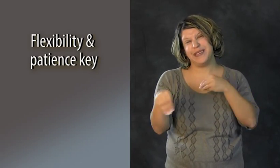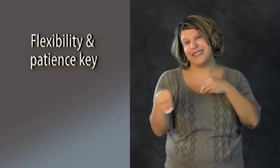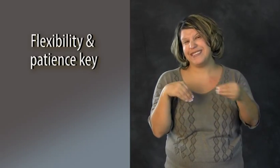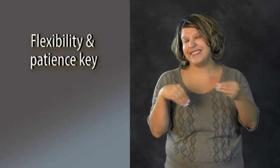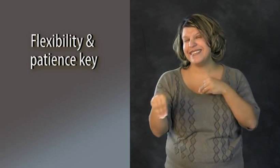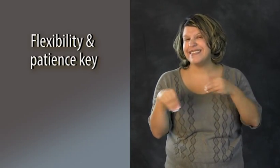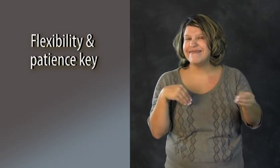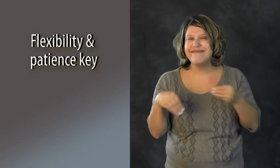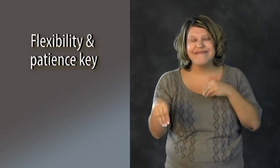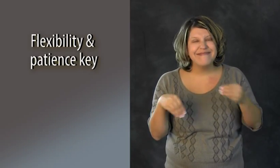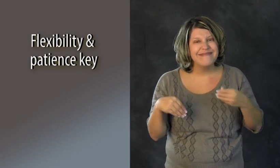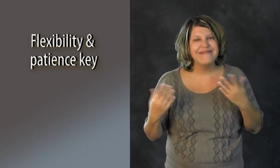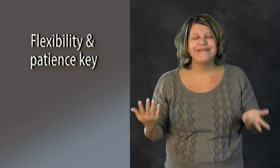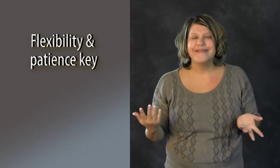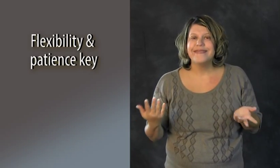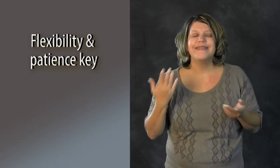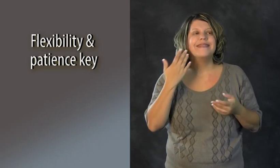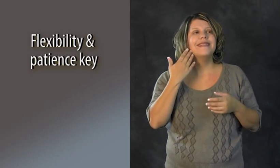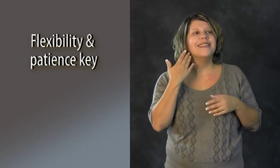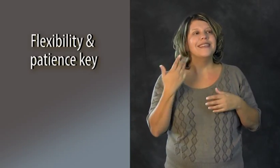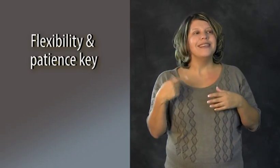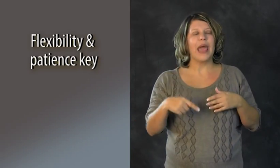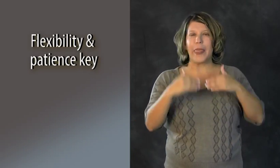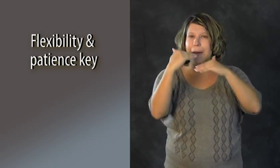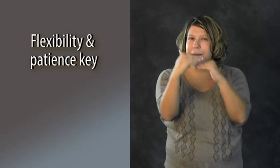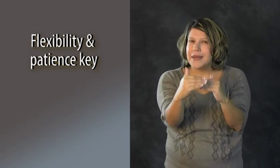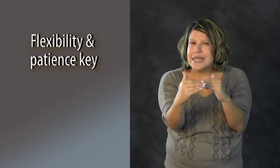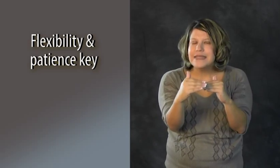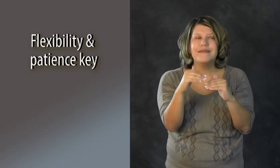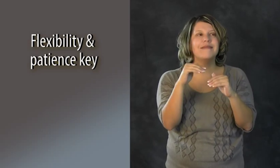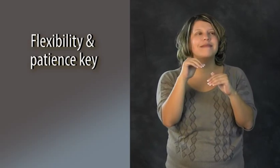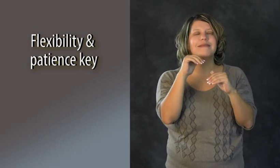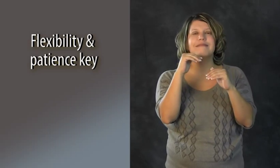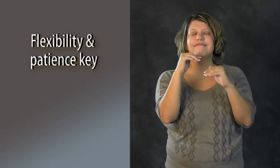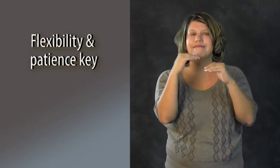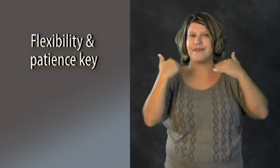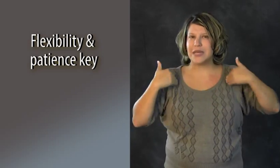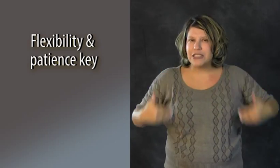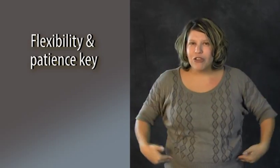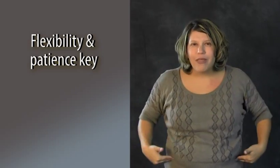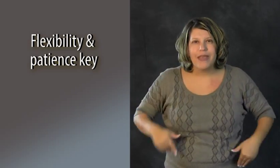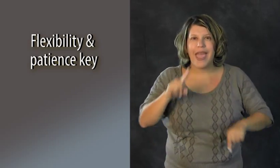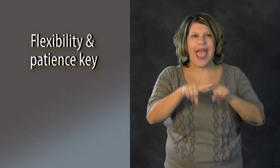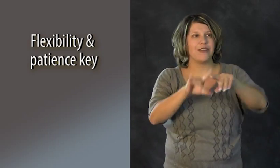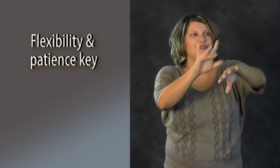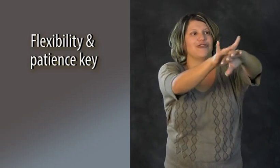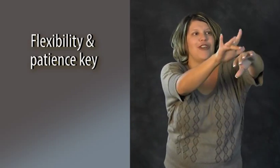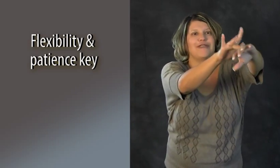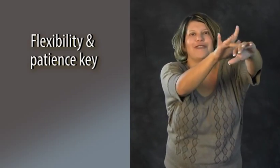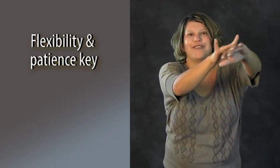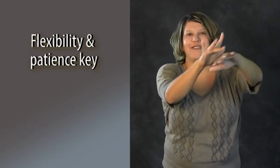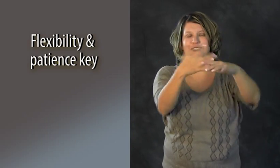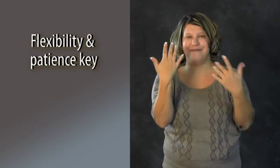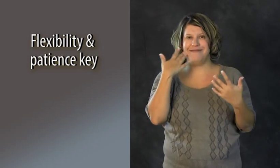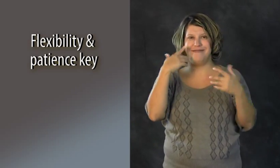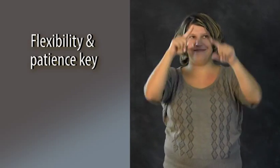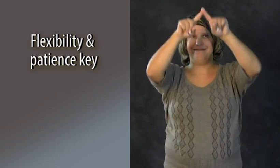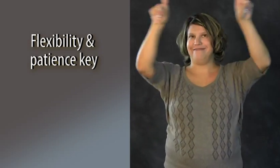It's important to be flexible, because you know, there are limitations, physical limitations,